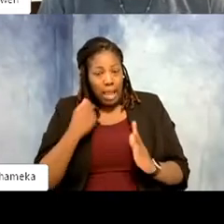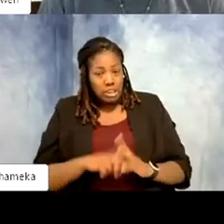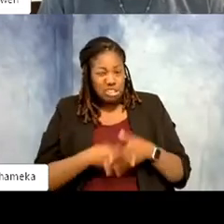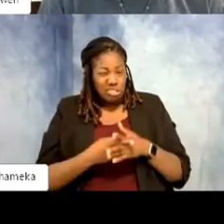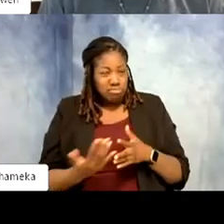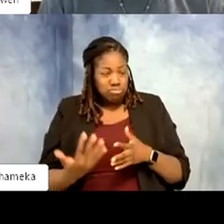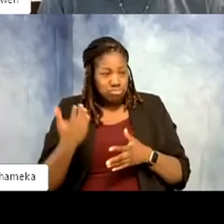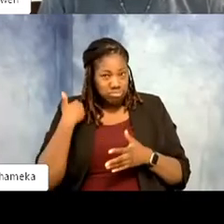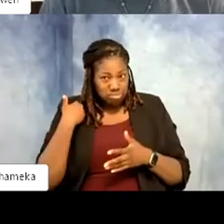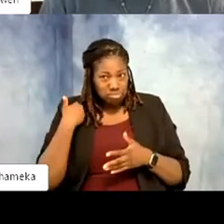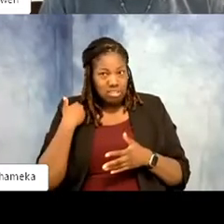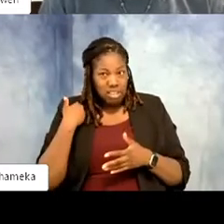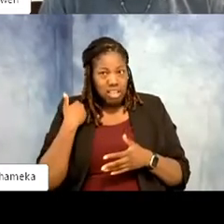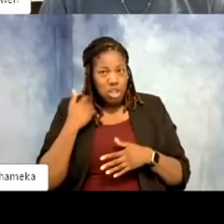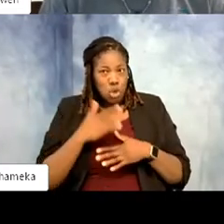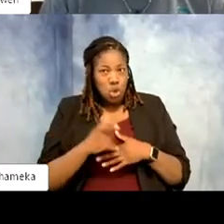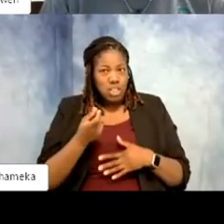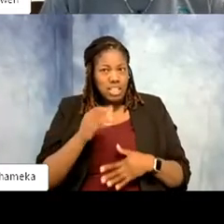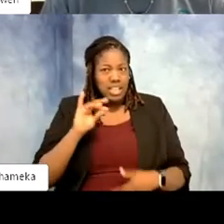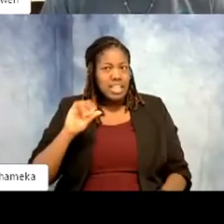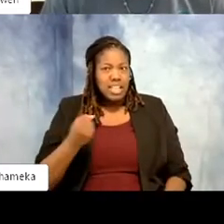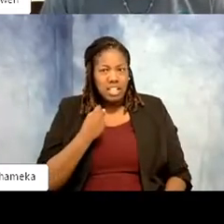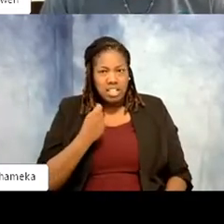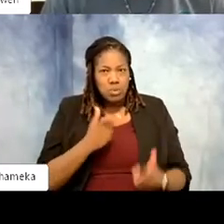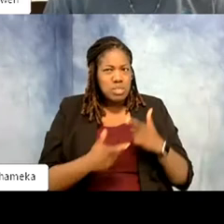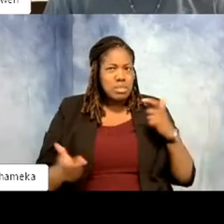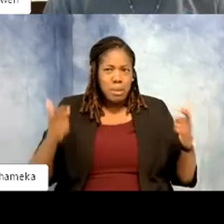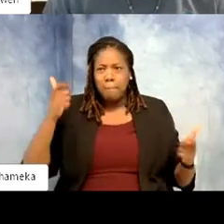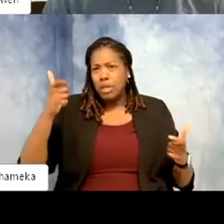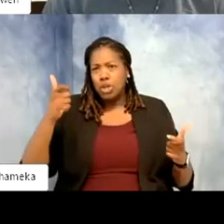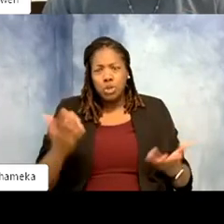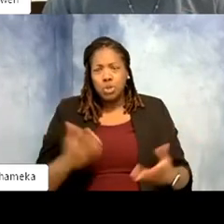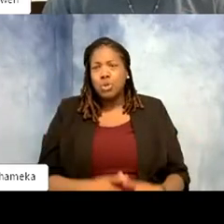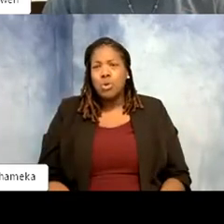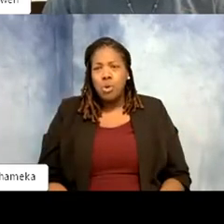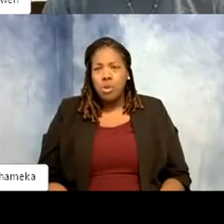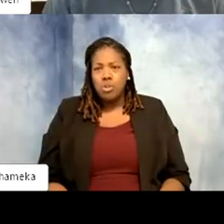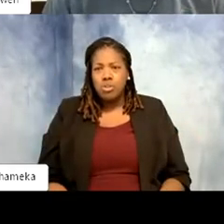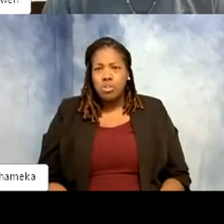but back in the early 90s, it was so much bigger. So much bigger. We had definitely bigger waterfowl